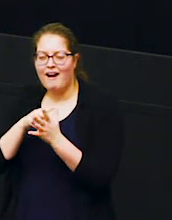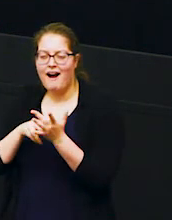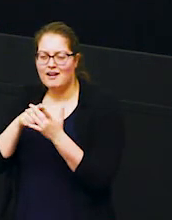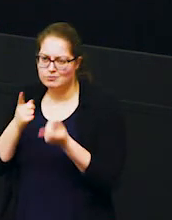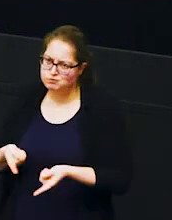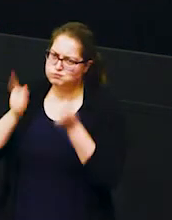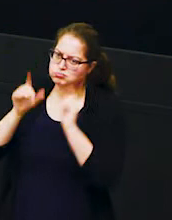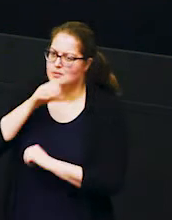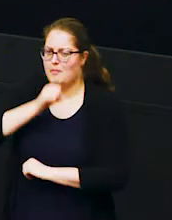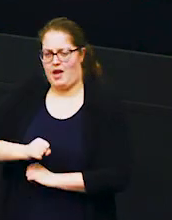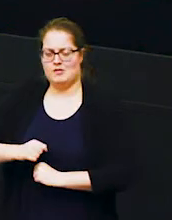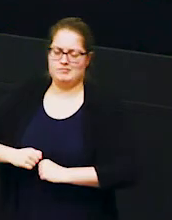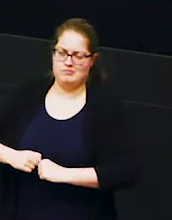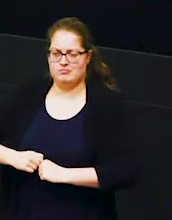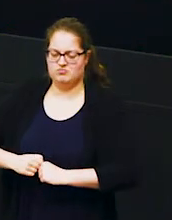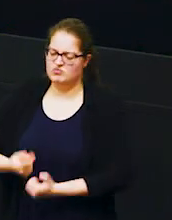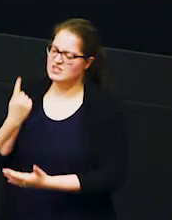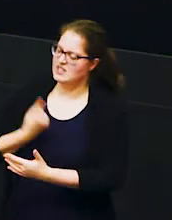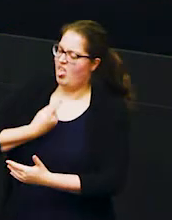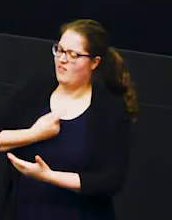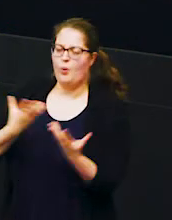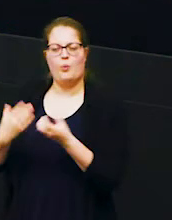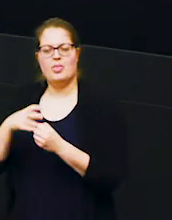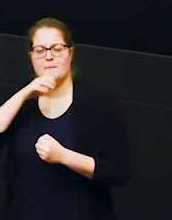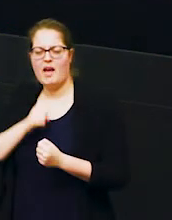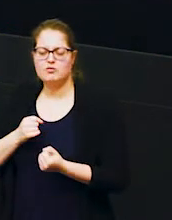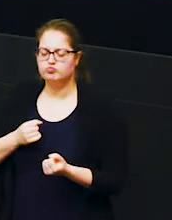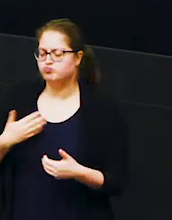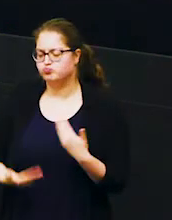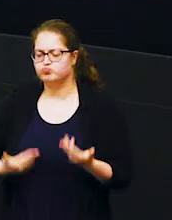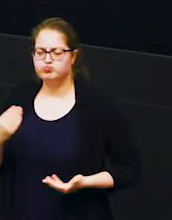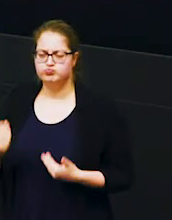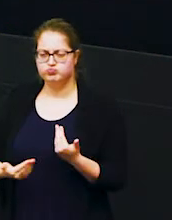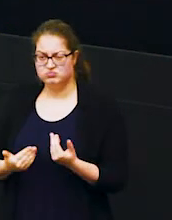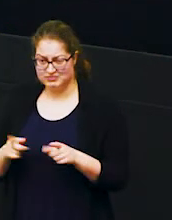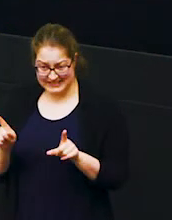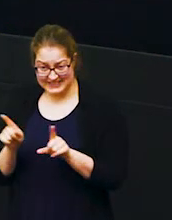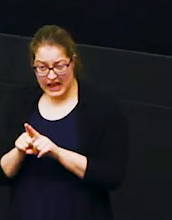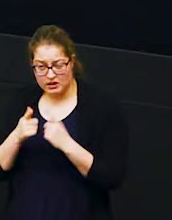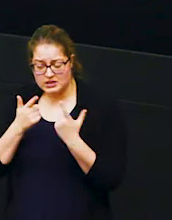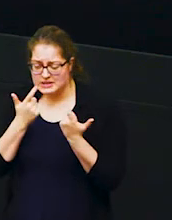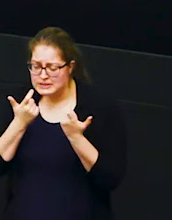lots of time on his own or with his male friends at this time of year but he is also looking high